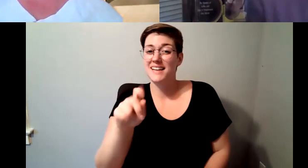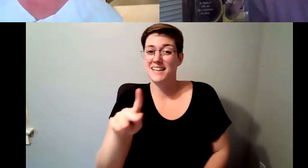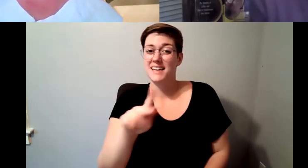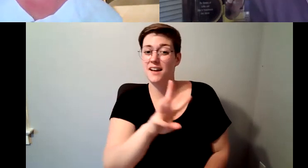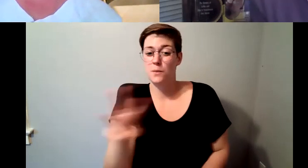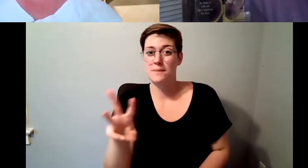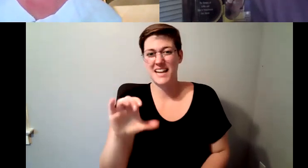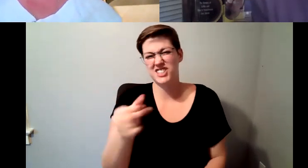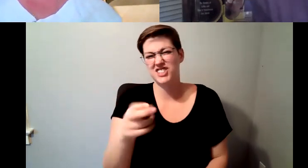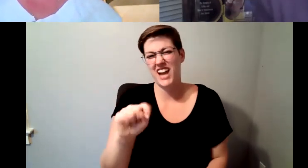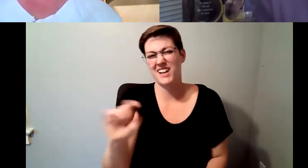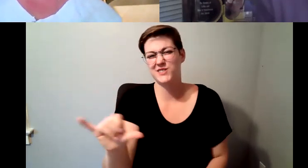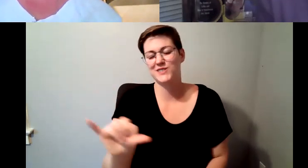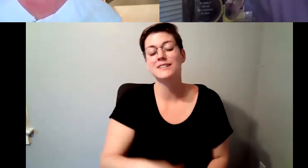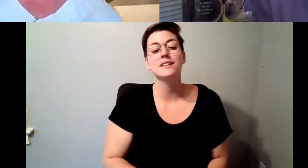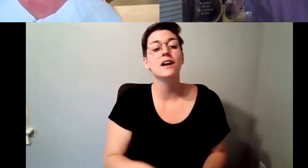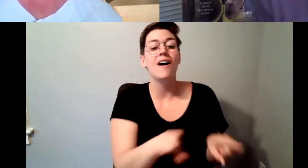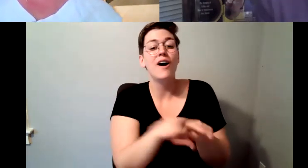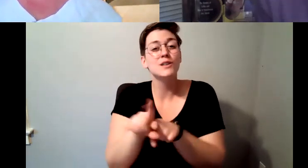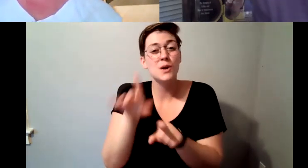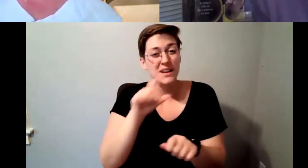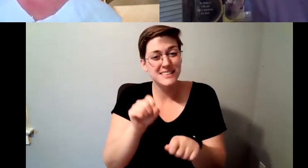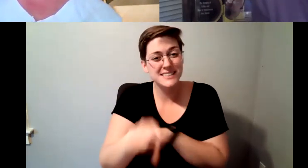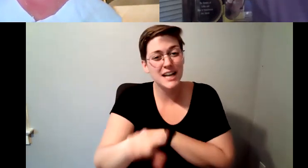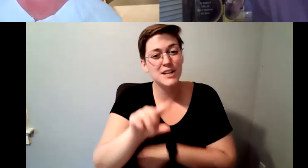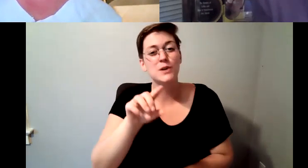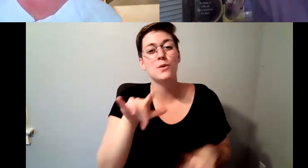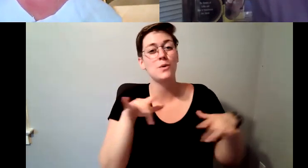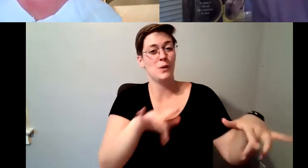a link to tonight's webinar recording and remember to that these title webinars are